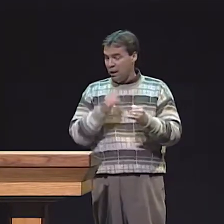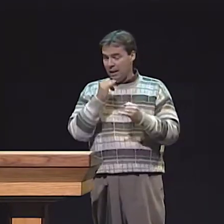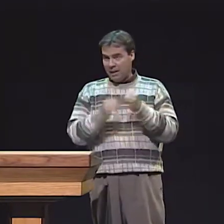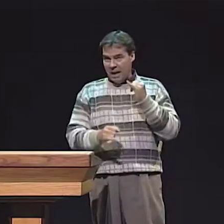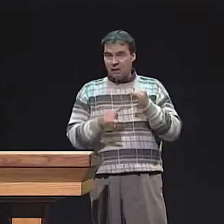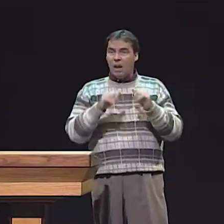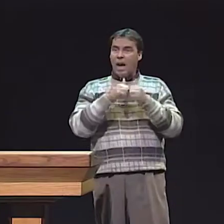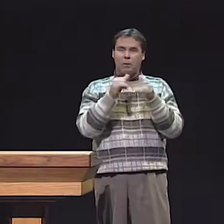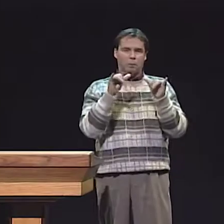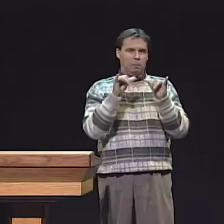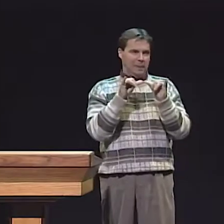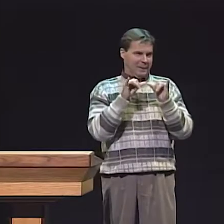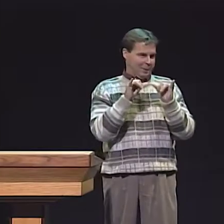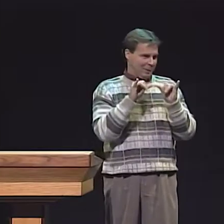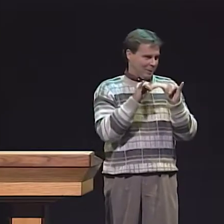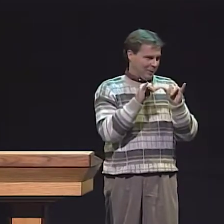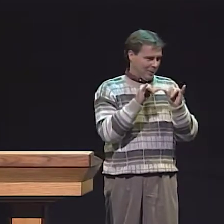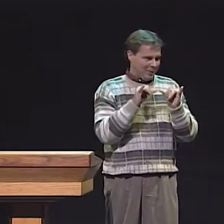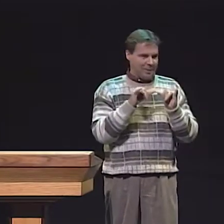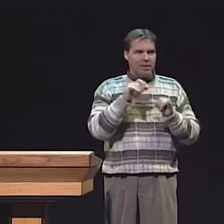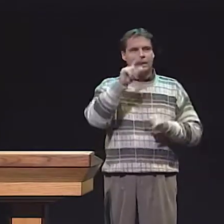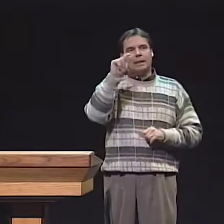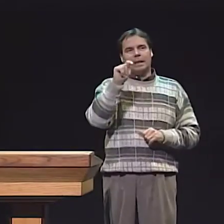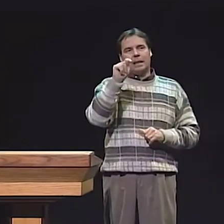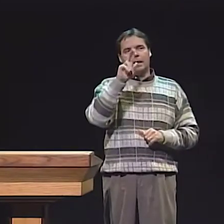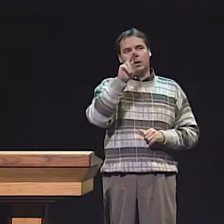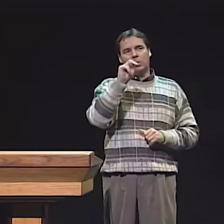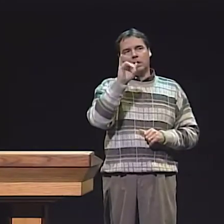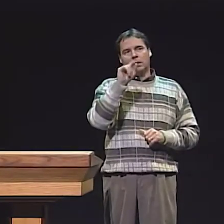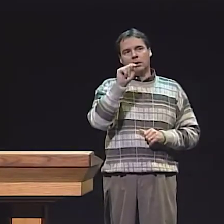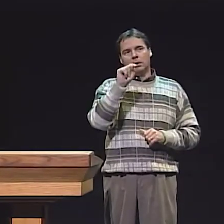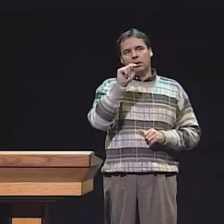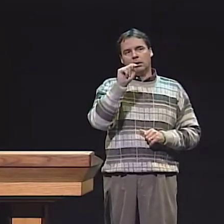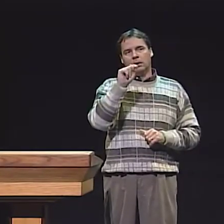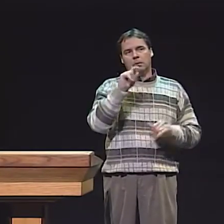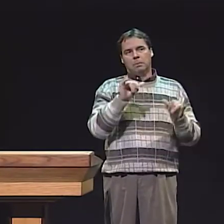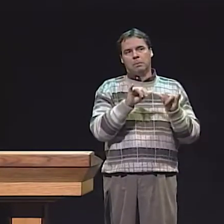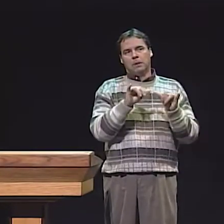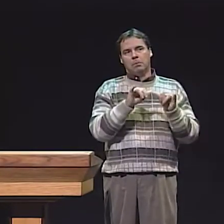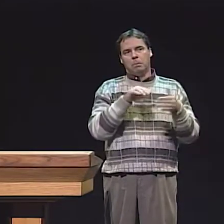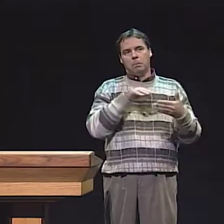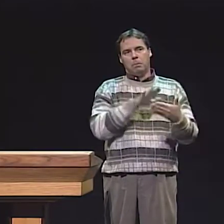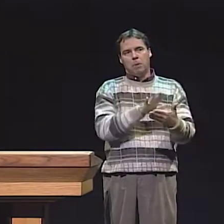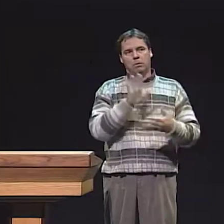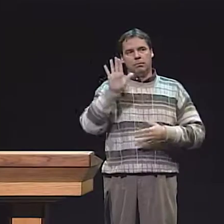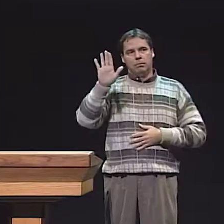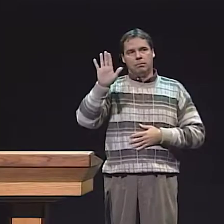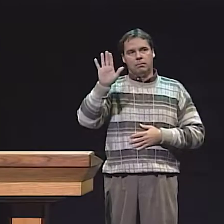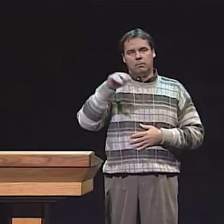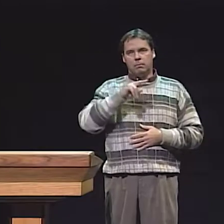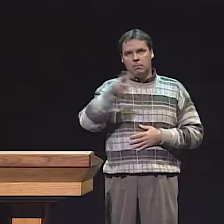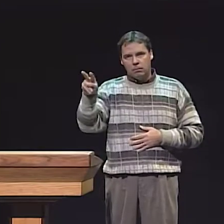THAT THEY TOLD AND INCREASED THEIR SKILLS AT STORYTELLING. THE MEASURE THEY USED TO DETERMINE THIS